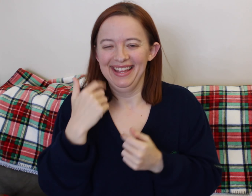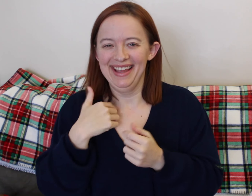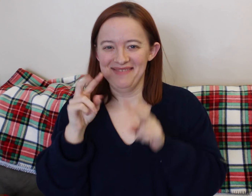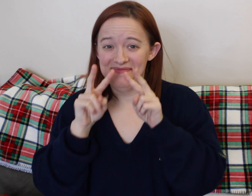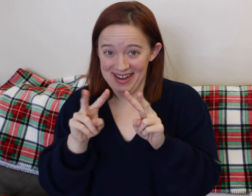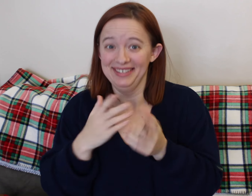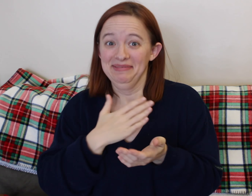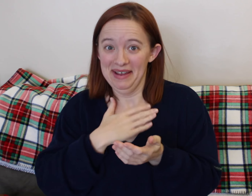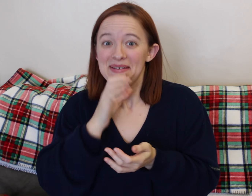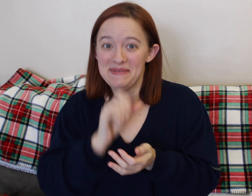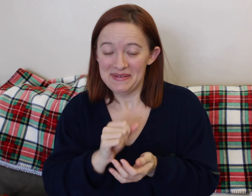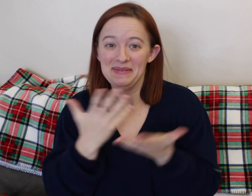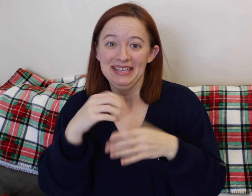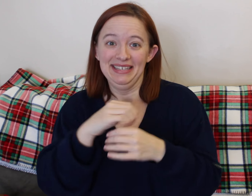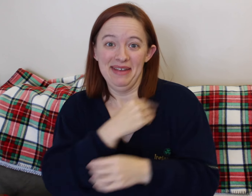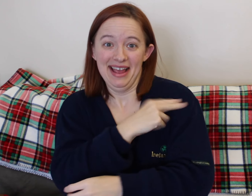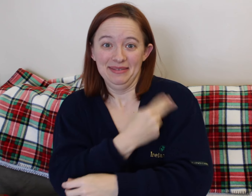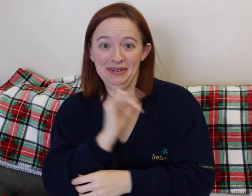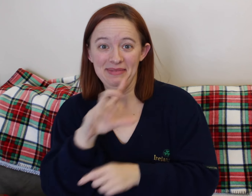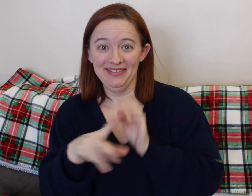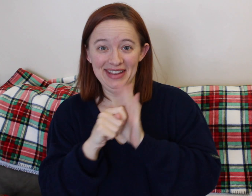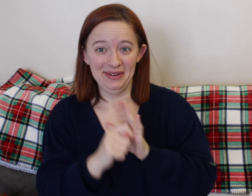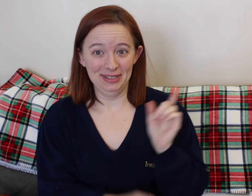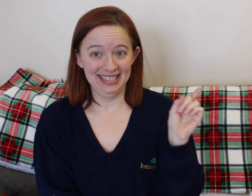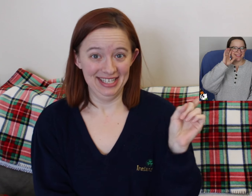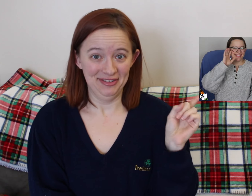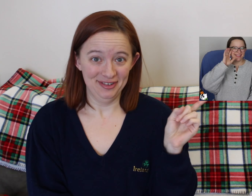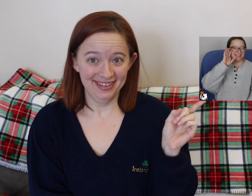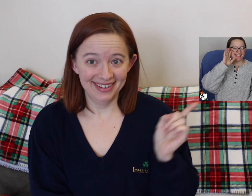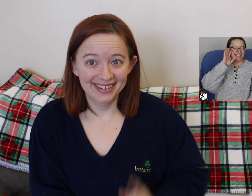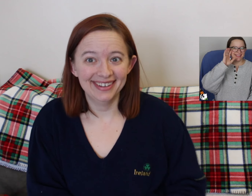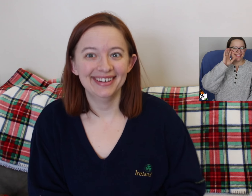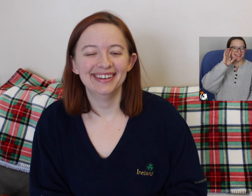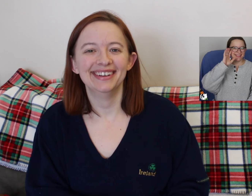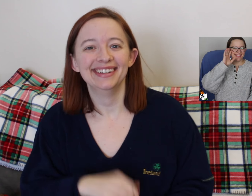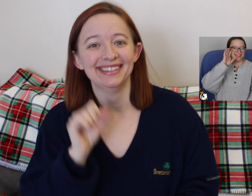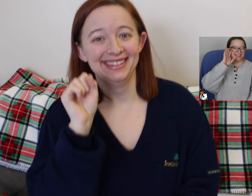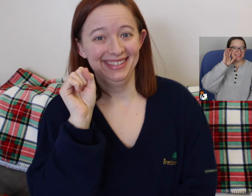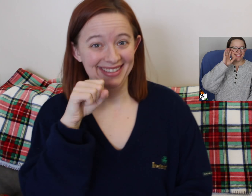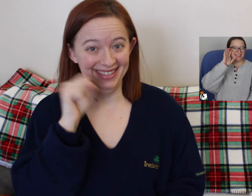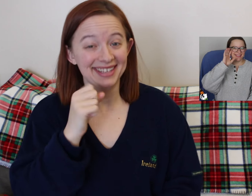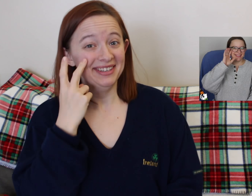So I've had a lot of time to think about what I would change or things that I've actually used or didn't want or whatever.